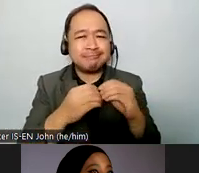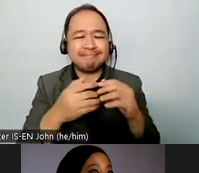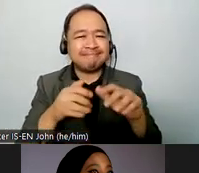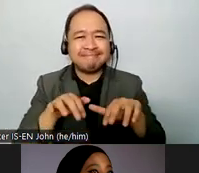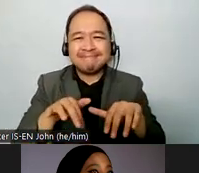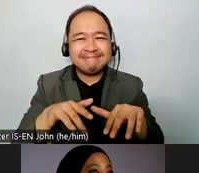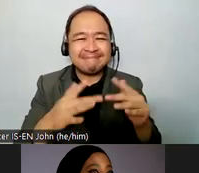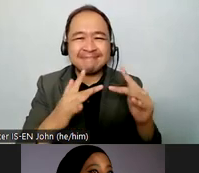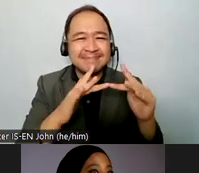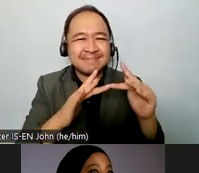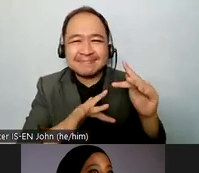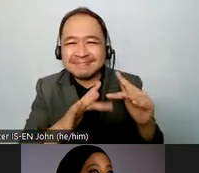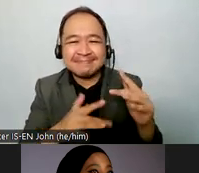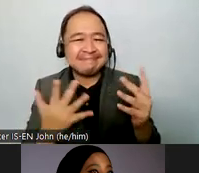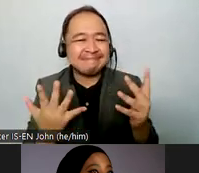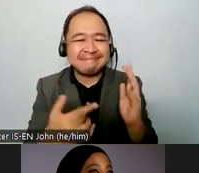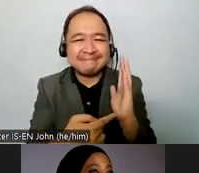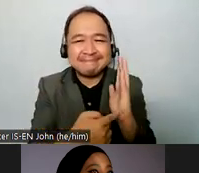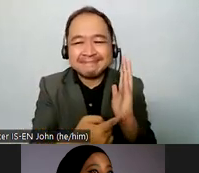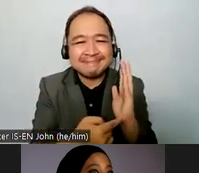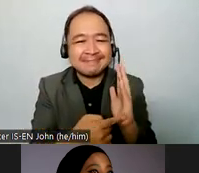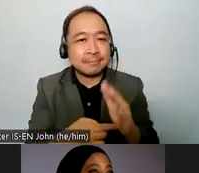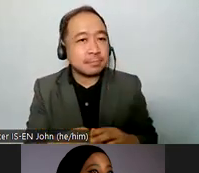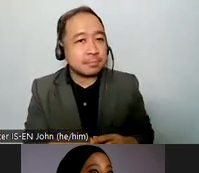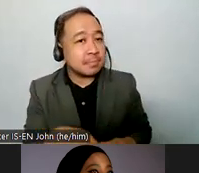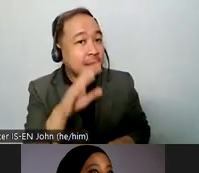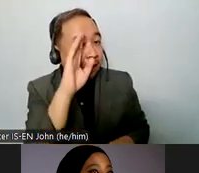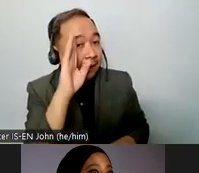yes gina this is this is uh carlo rios i'm supporting brian